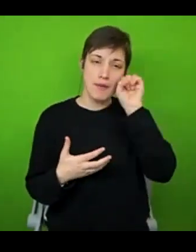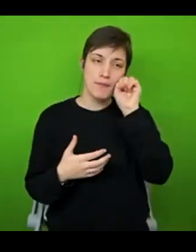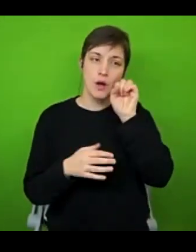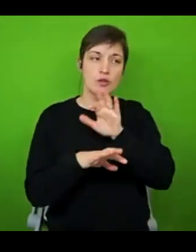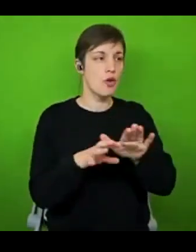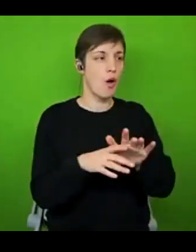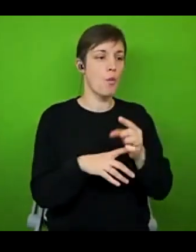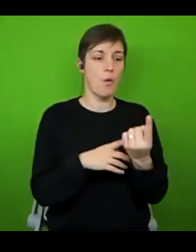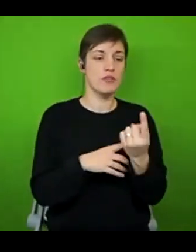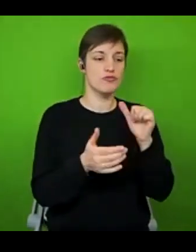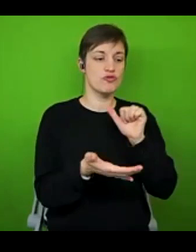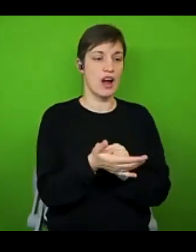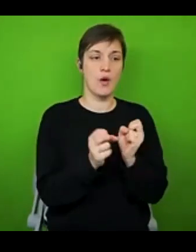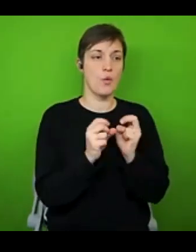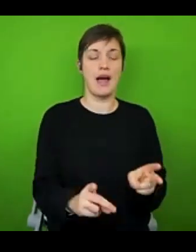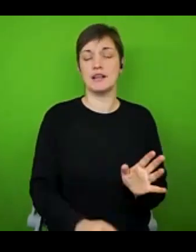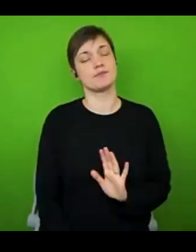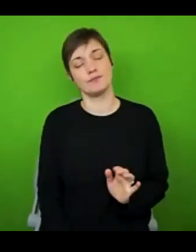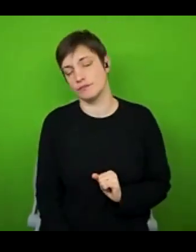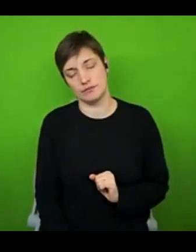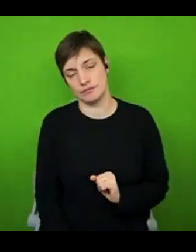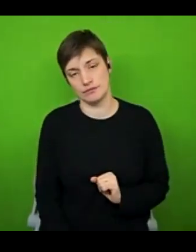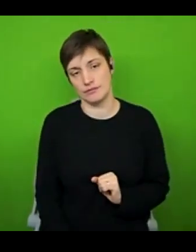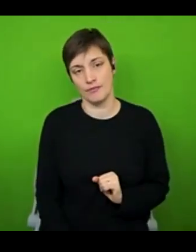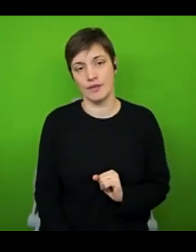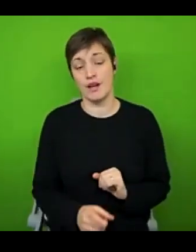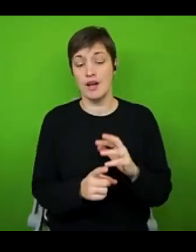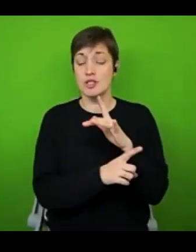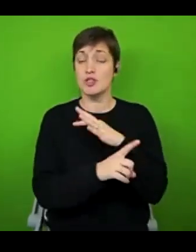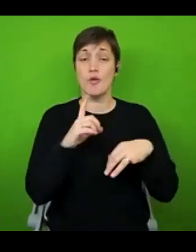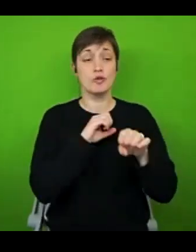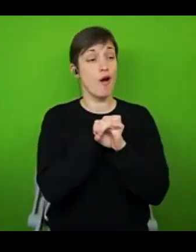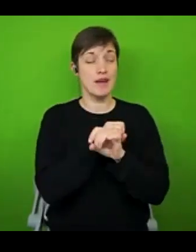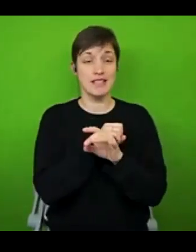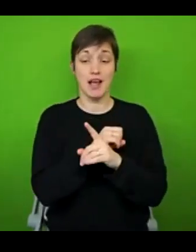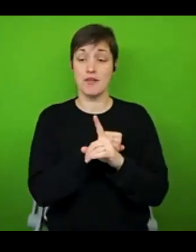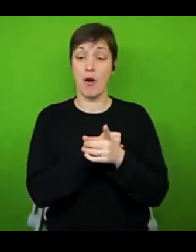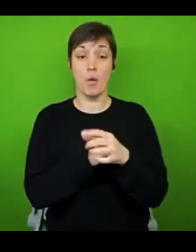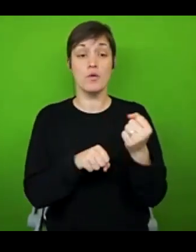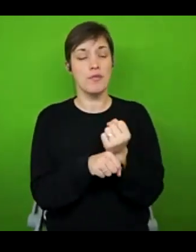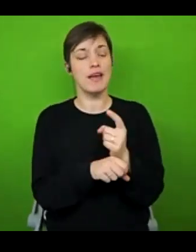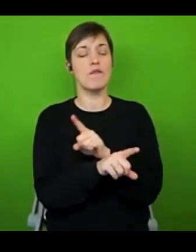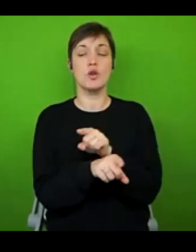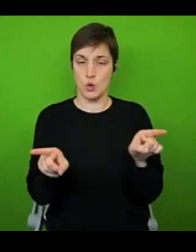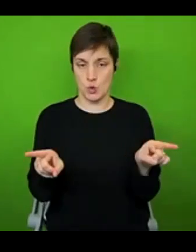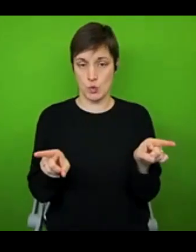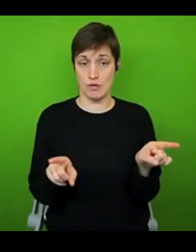way to do social media. Social media is all about what you make it for you. So you can engage as much or as little as